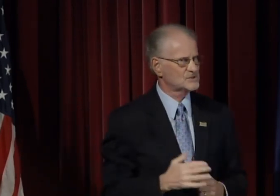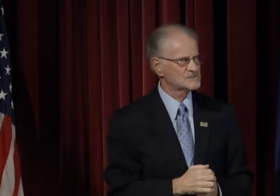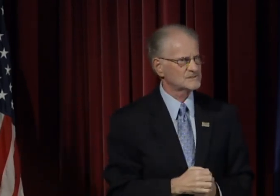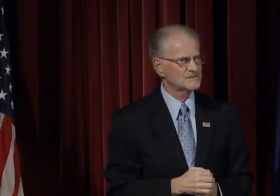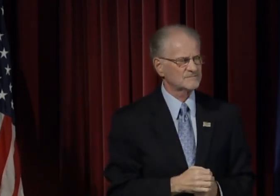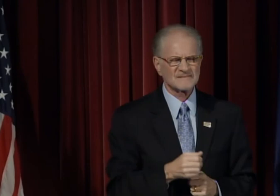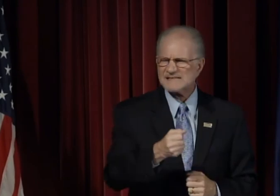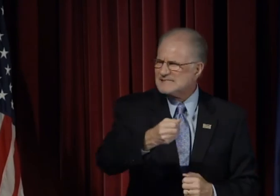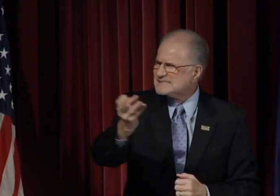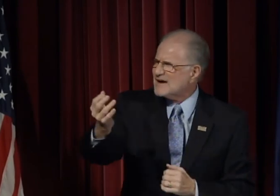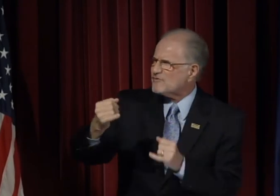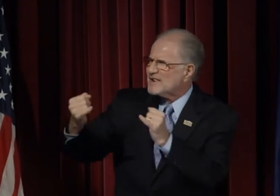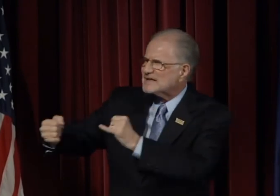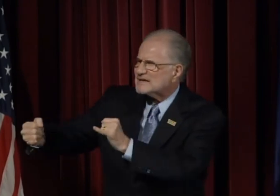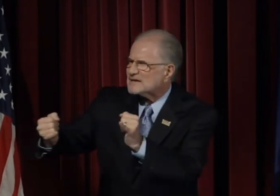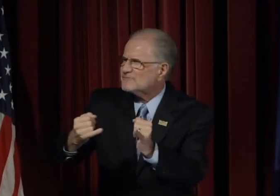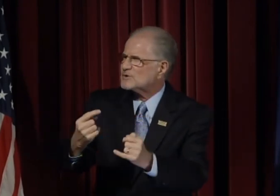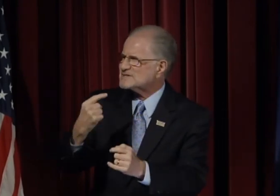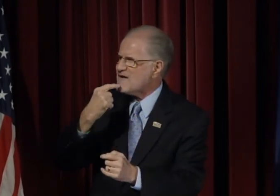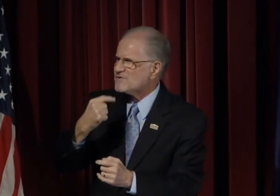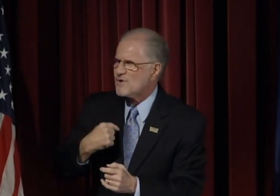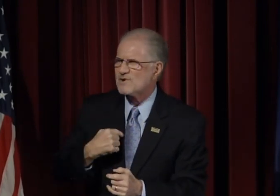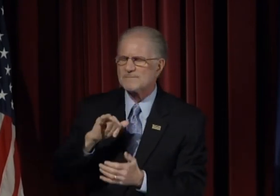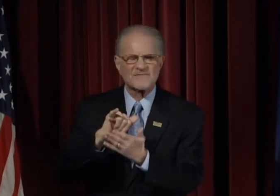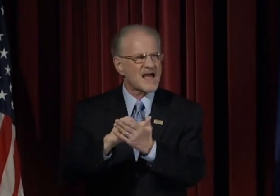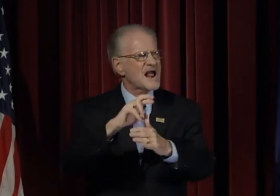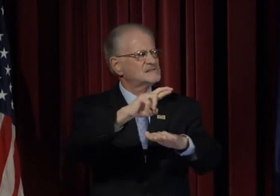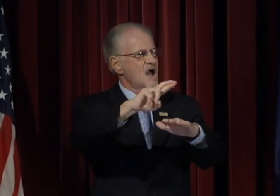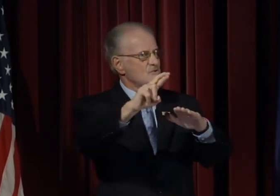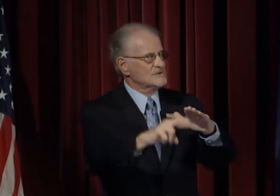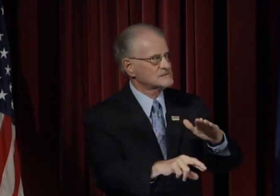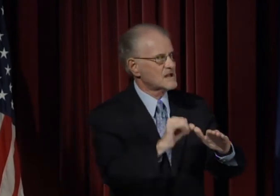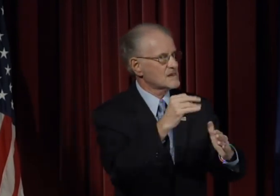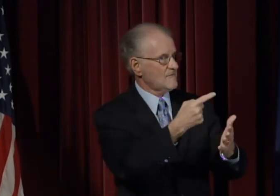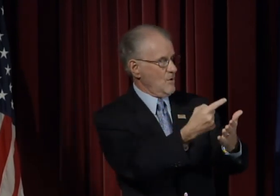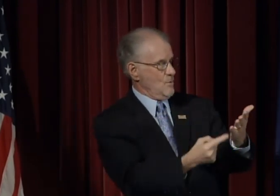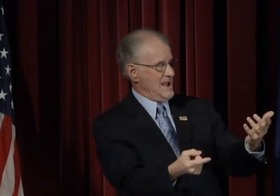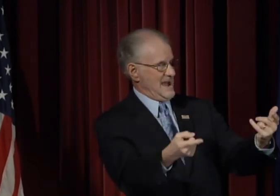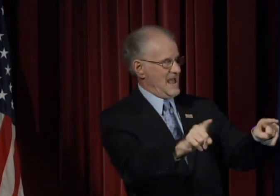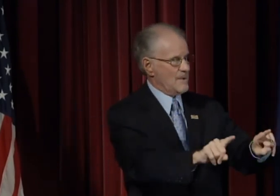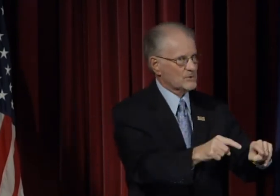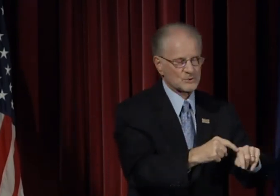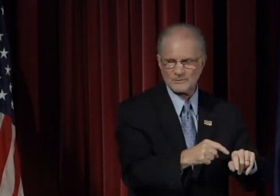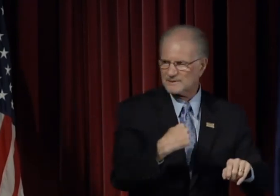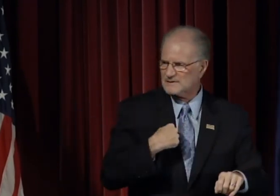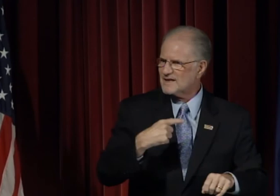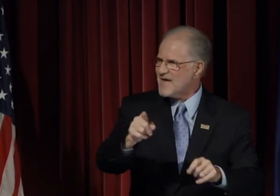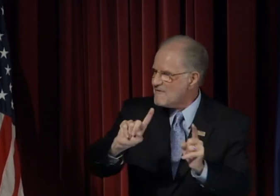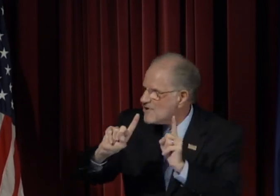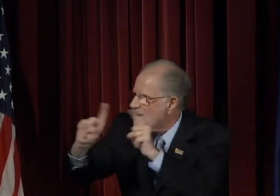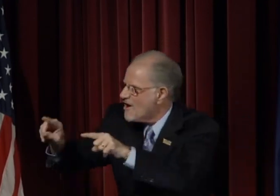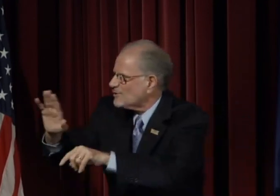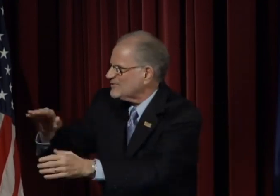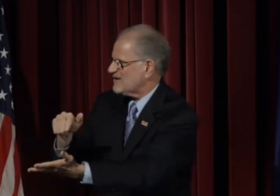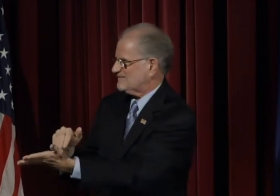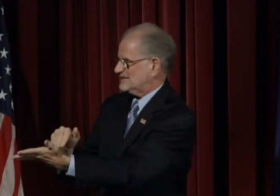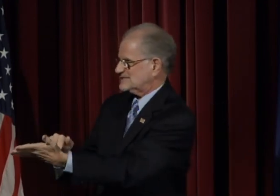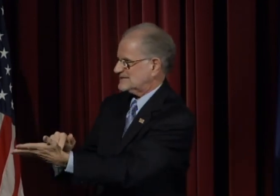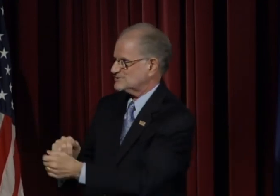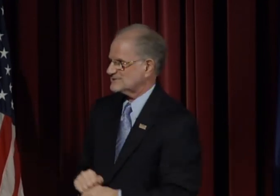Several individuals have told me that as a result of what happened to me, they have gone to their physicians.